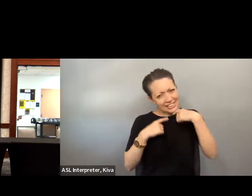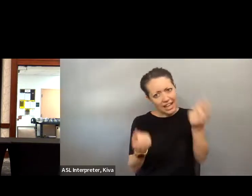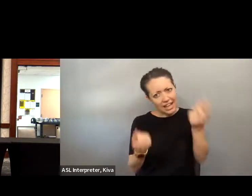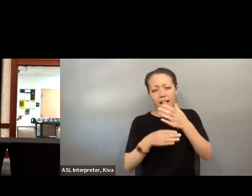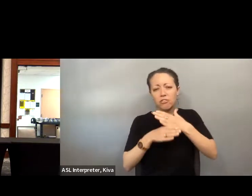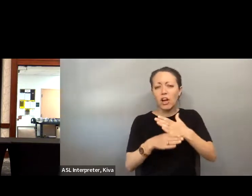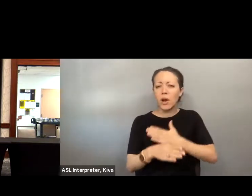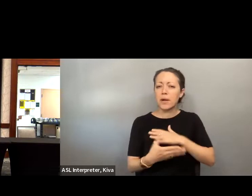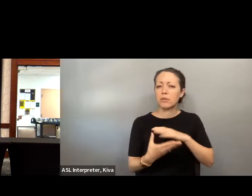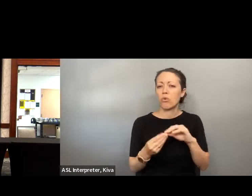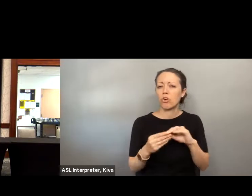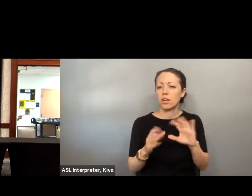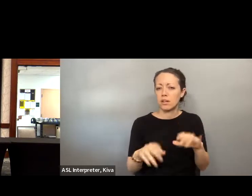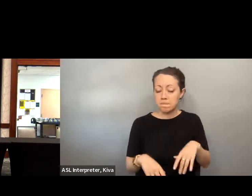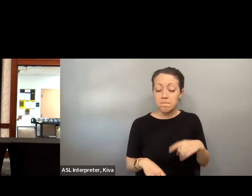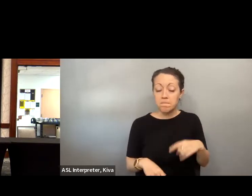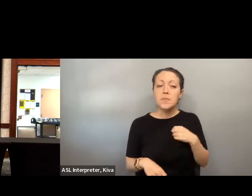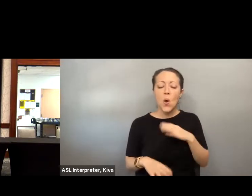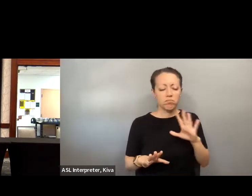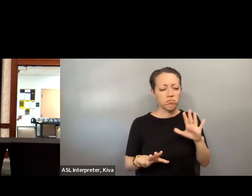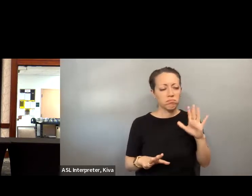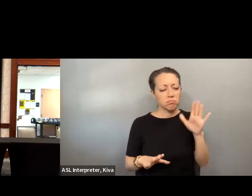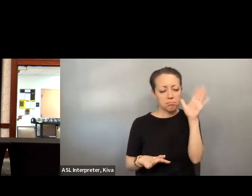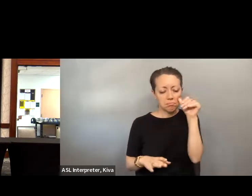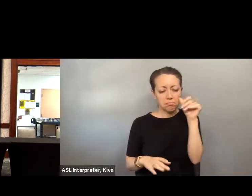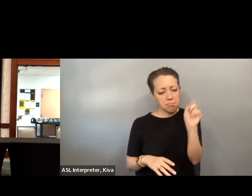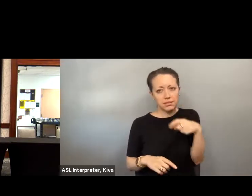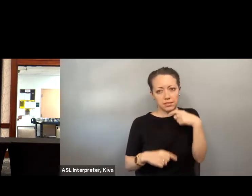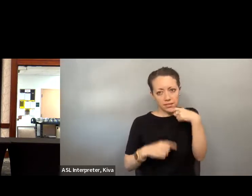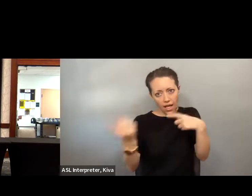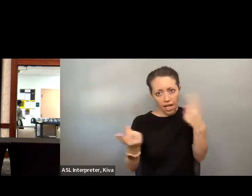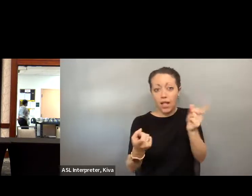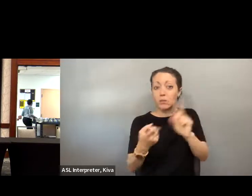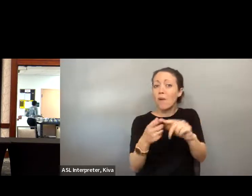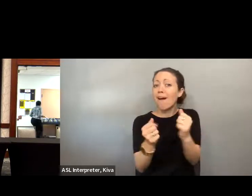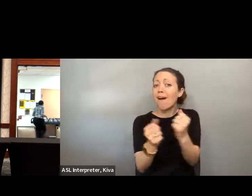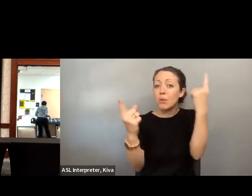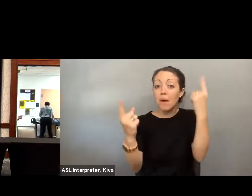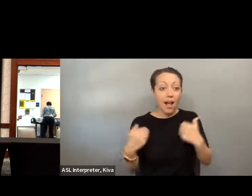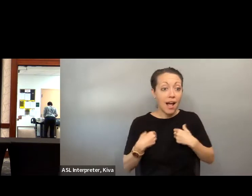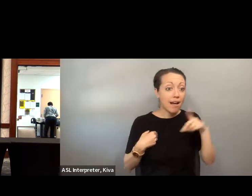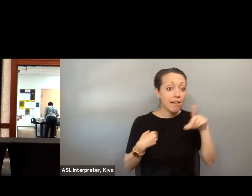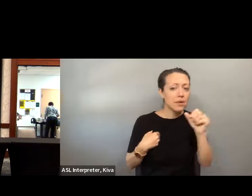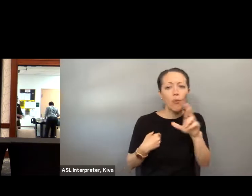so long internalized as products of my own limitations I told my story, not only just about the structural barriers at the that day, but stories about barriers I face day in and day out, that I'd for so long internalized as products of my own limitations, as products of the and inaccessible world in which I lived I committed . As products of the inaccessible world in which I myself to amplifying the stories of other disabled friends and neighbors.